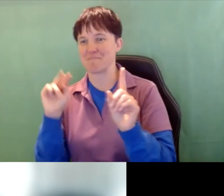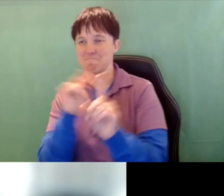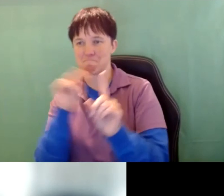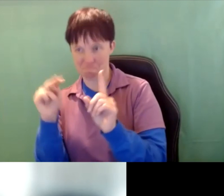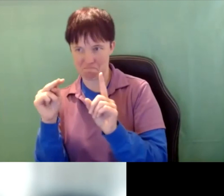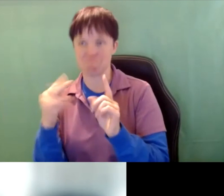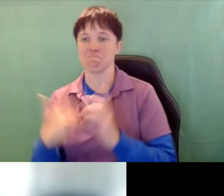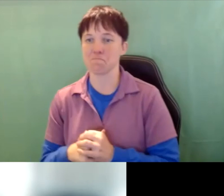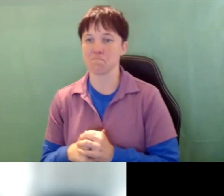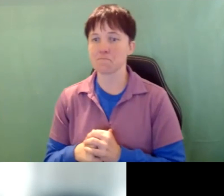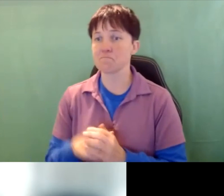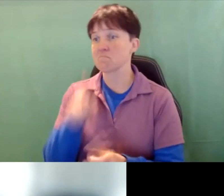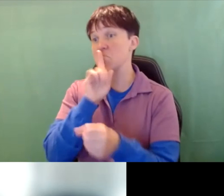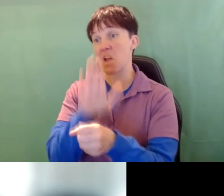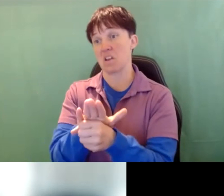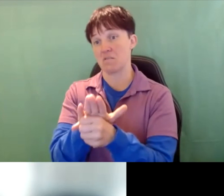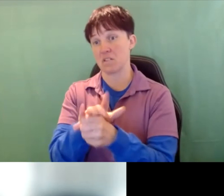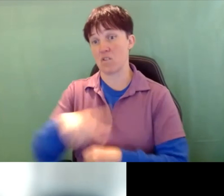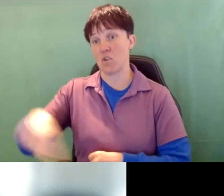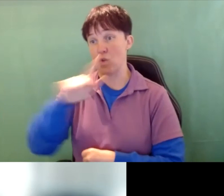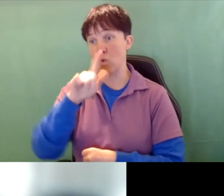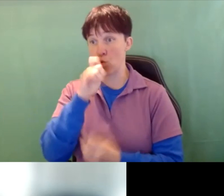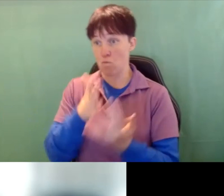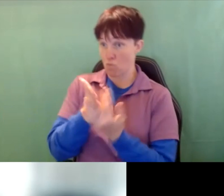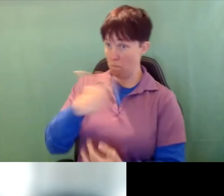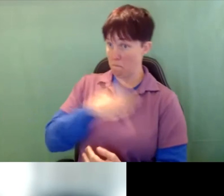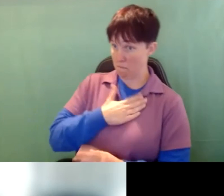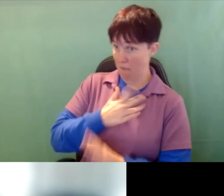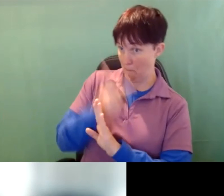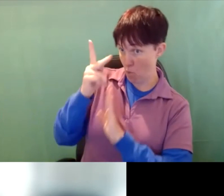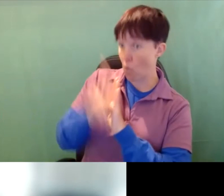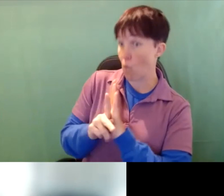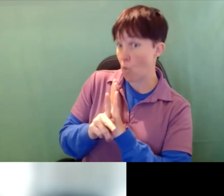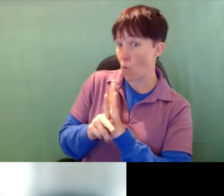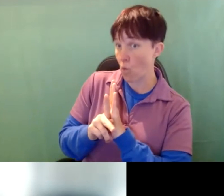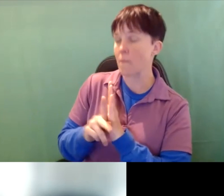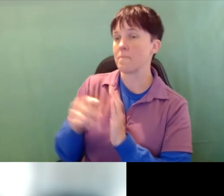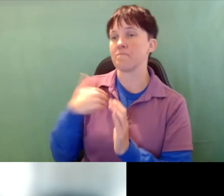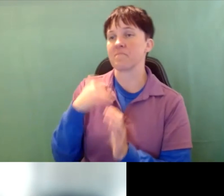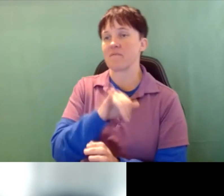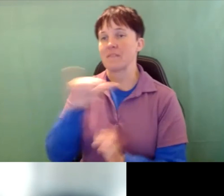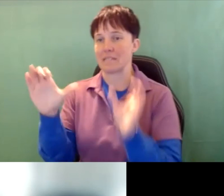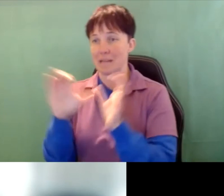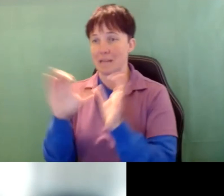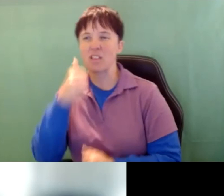guarantee you that those that have gone through my program that I have seen credential like the gal you just saw.